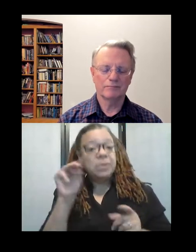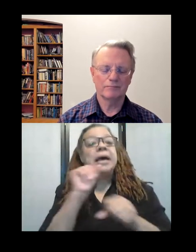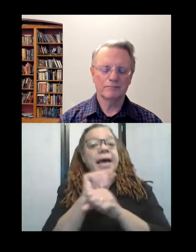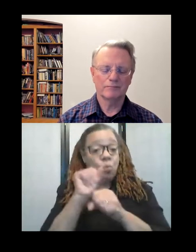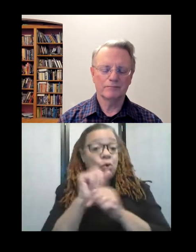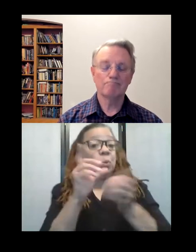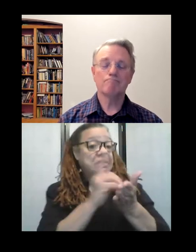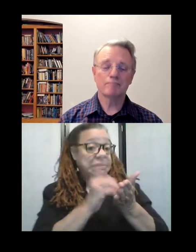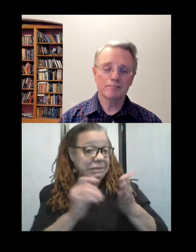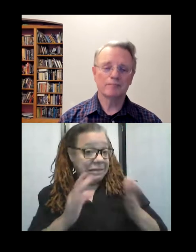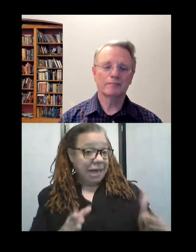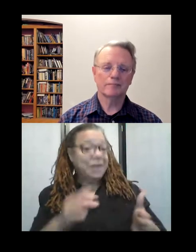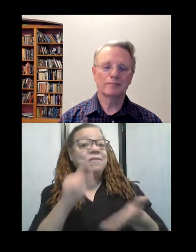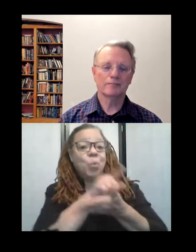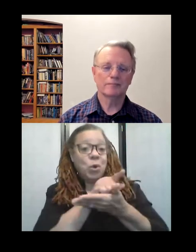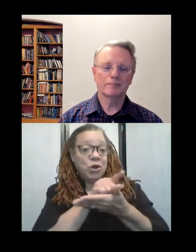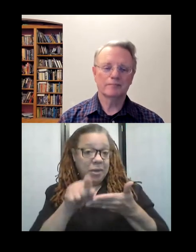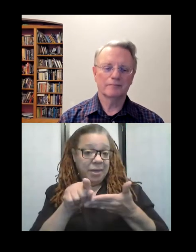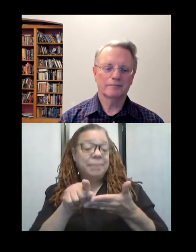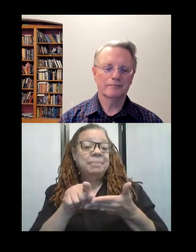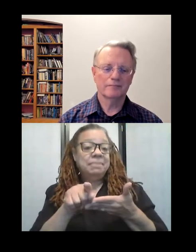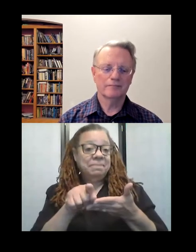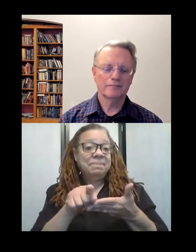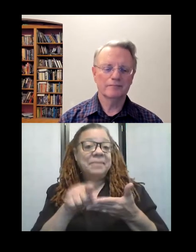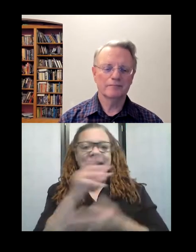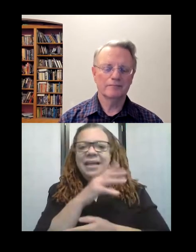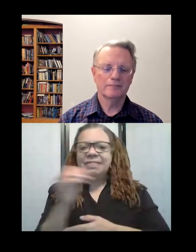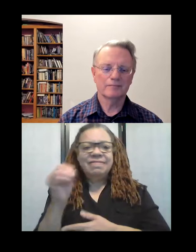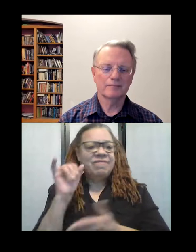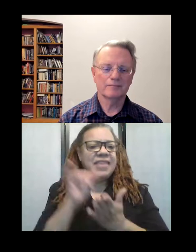of the week. And it would-- that's really what hooked me!